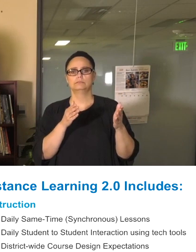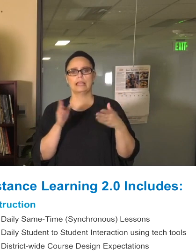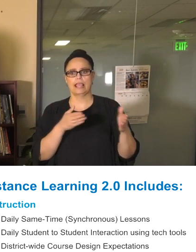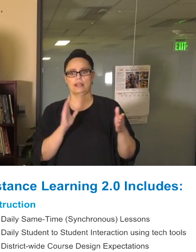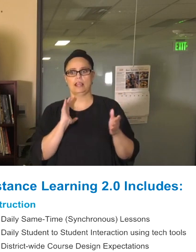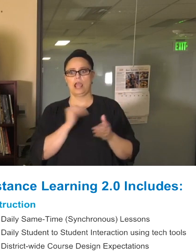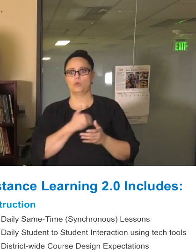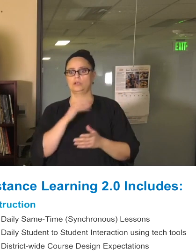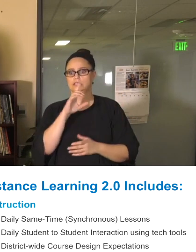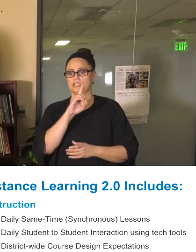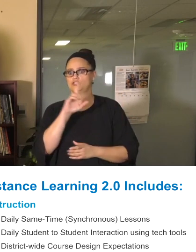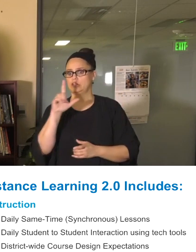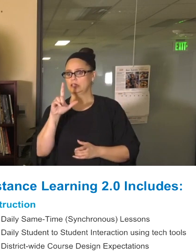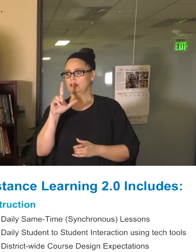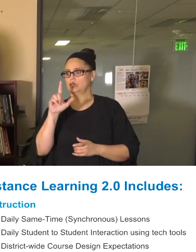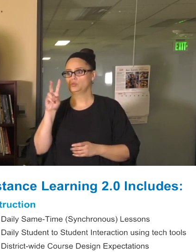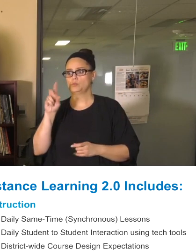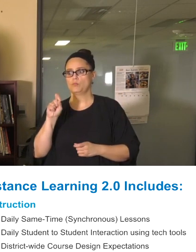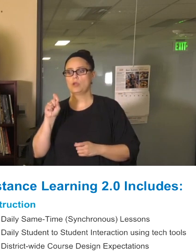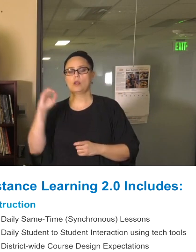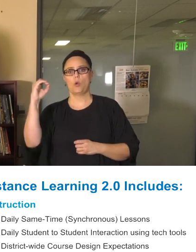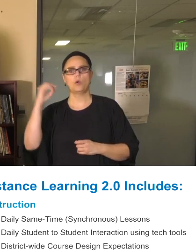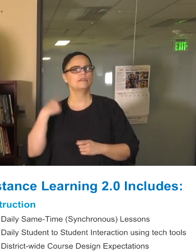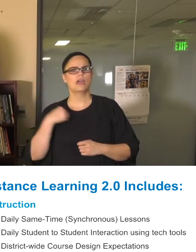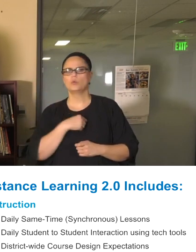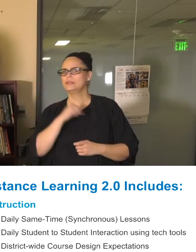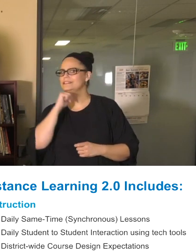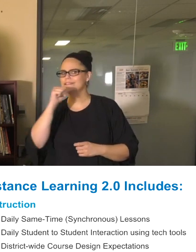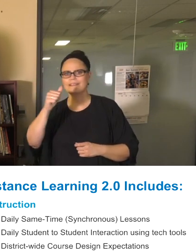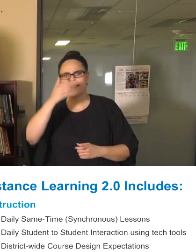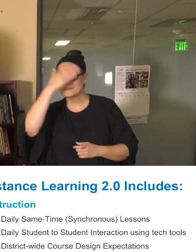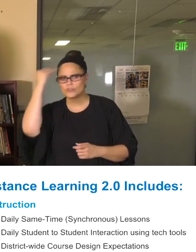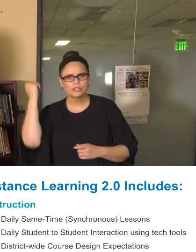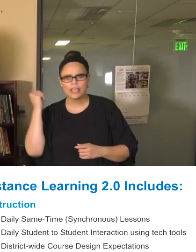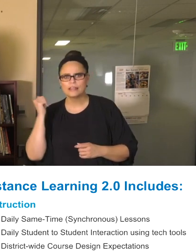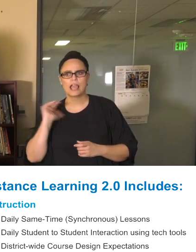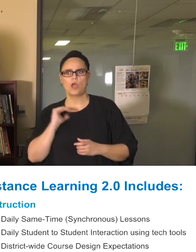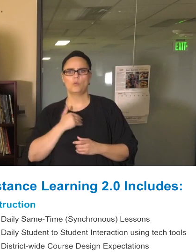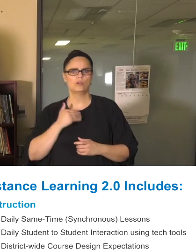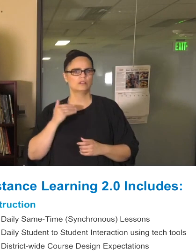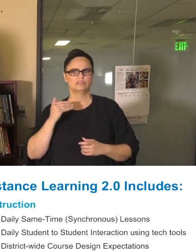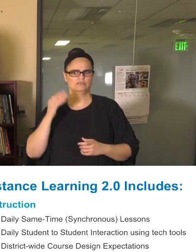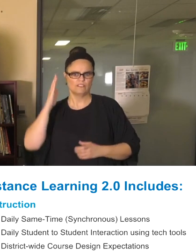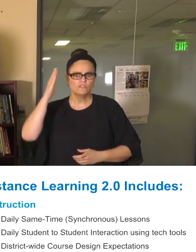that we haven't forgotten about how we want our long-term student outcomes and experiences for students to